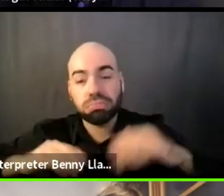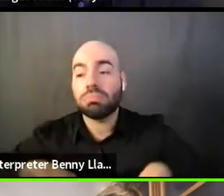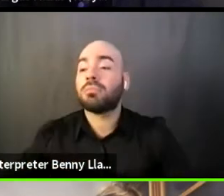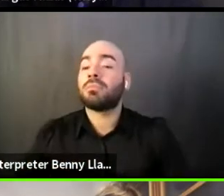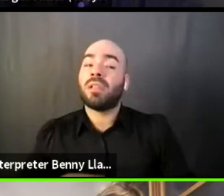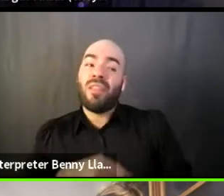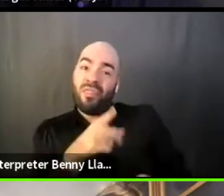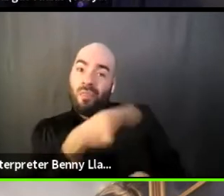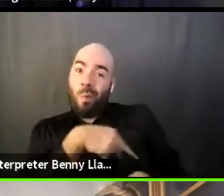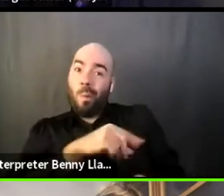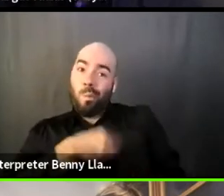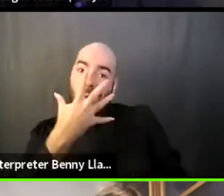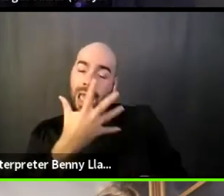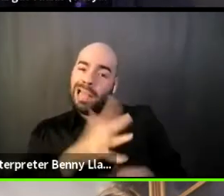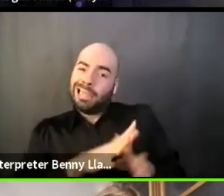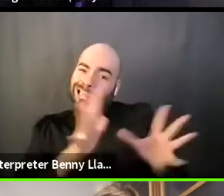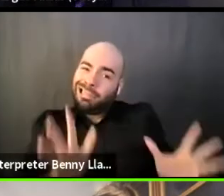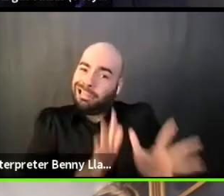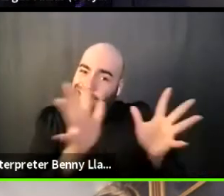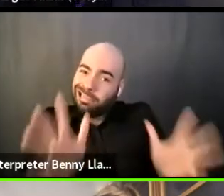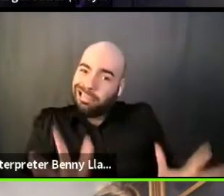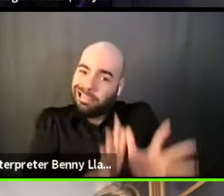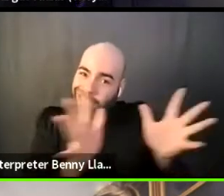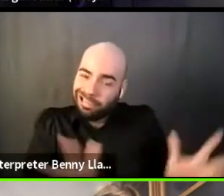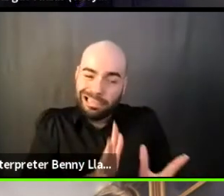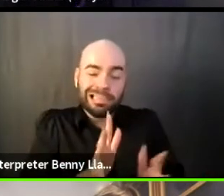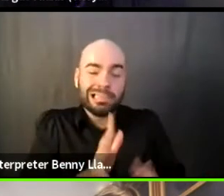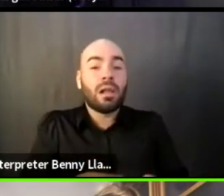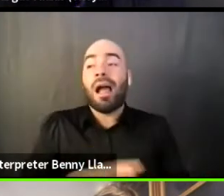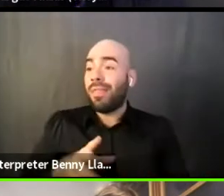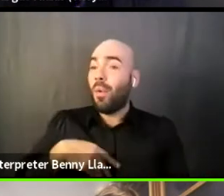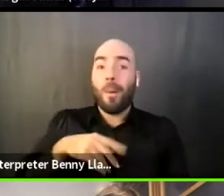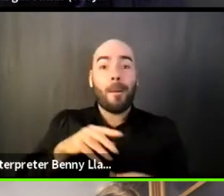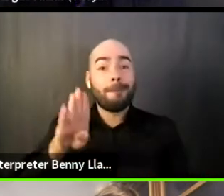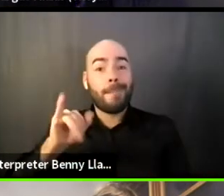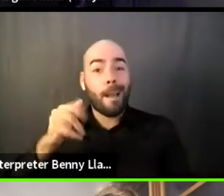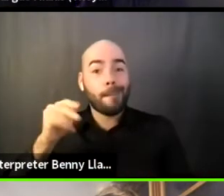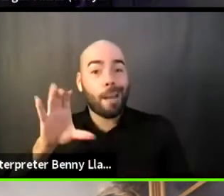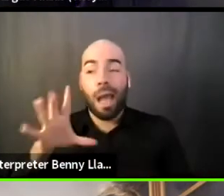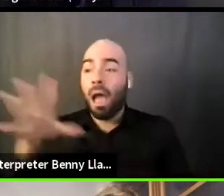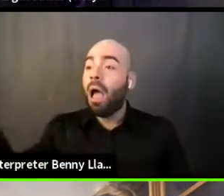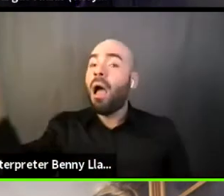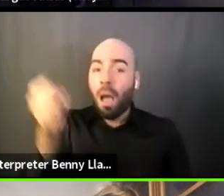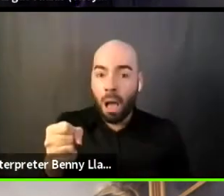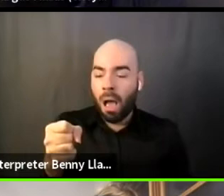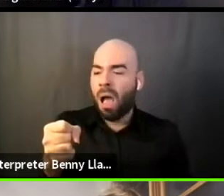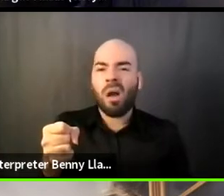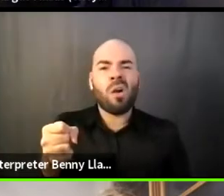to be there and then alienating them by putting them in a position where they're going